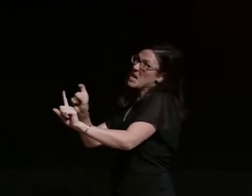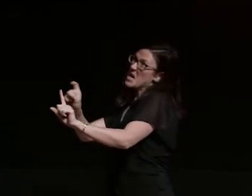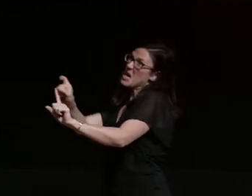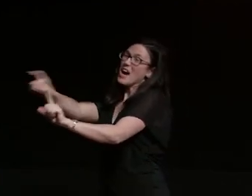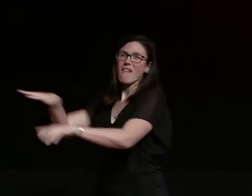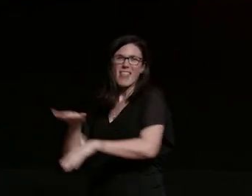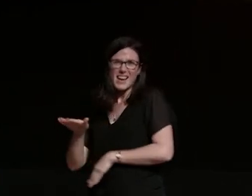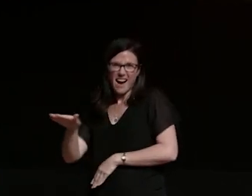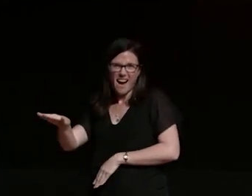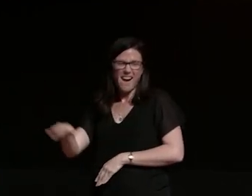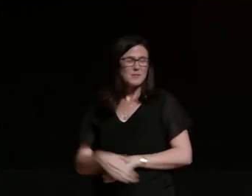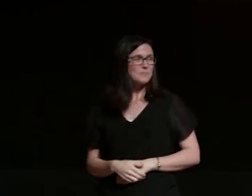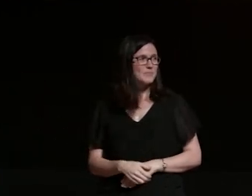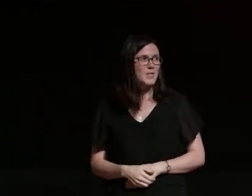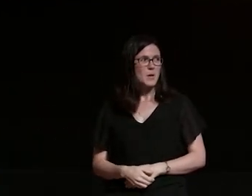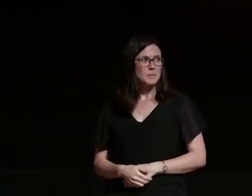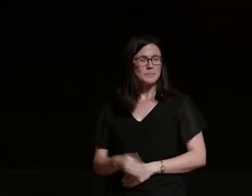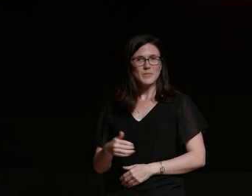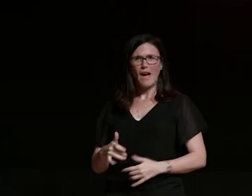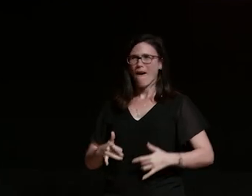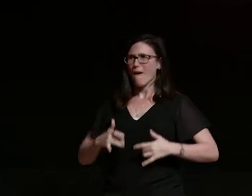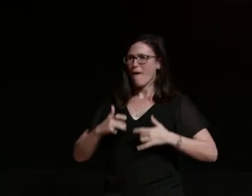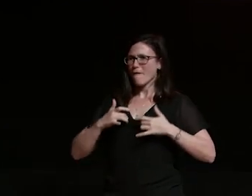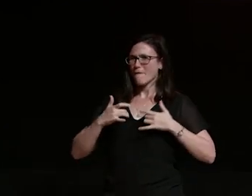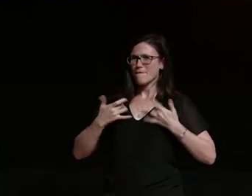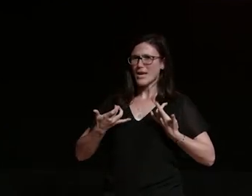so here i was feeling like i was a bloody transformer